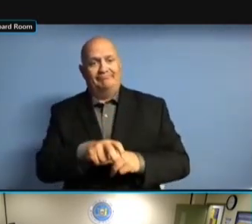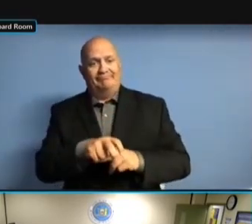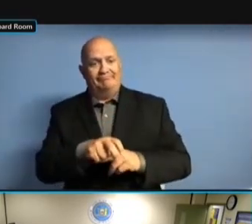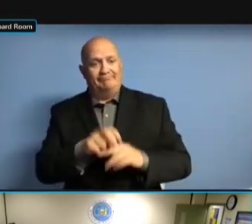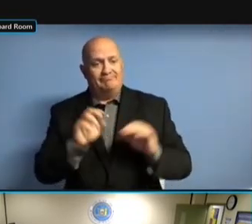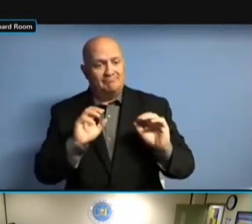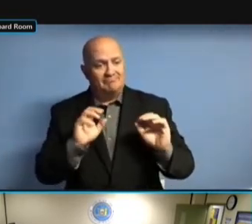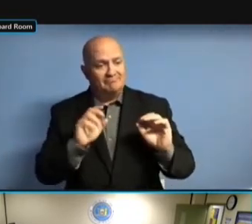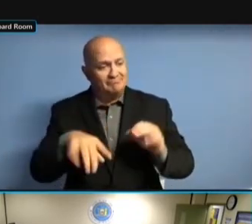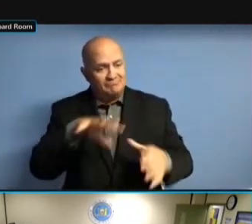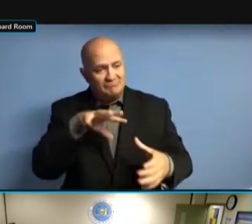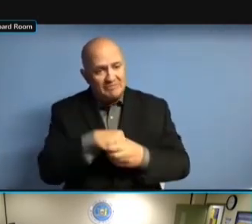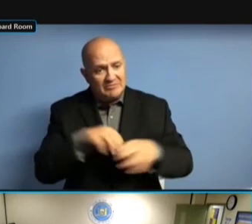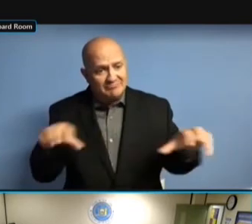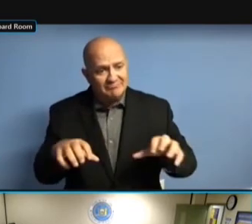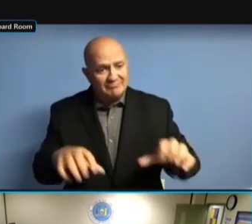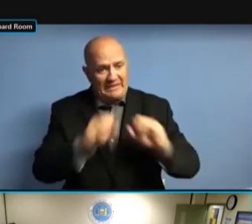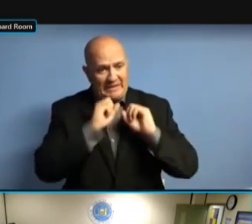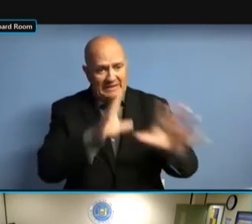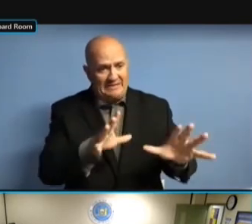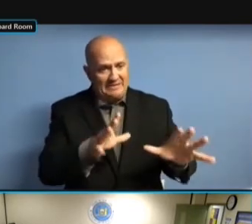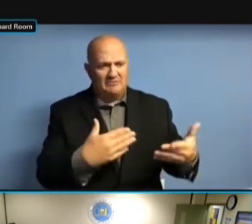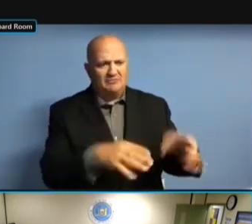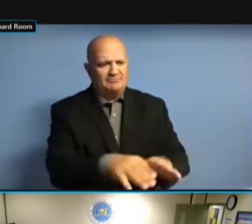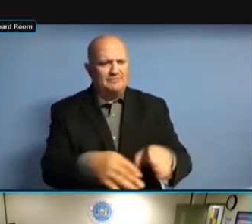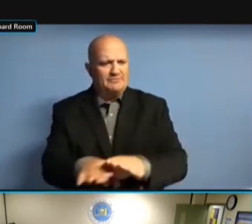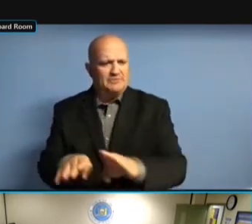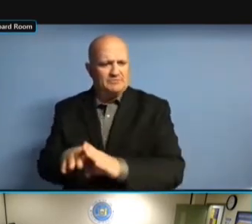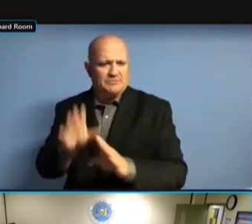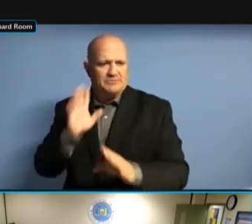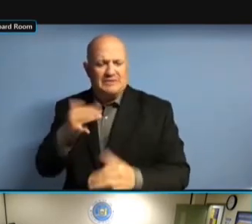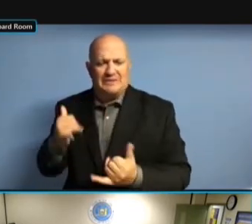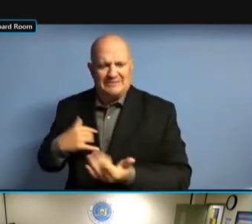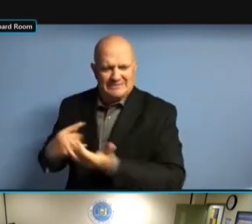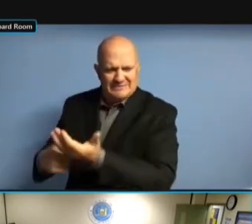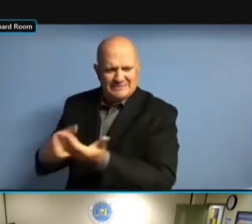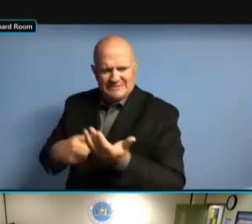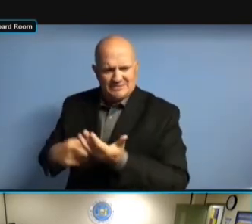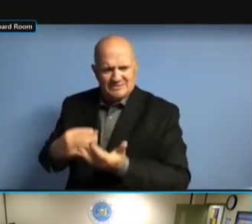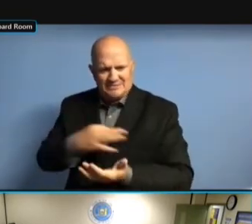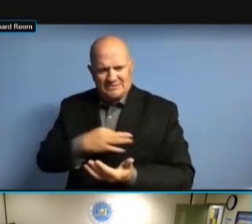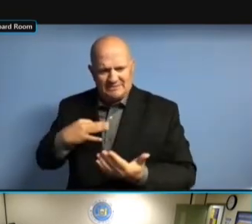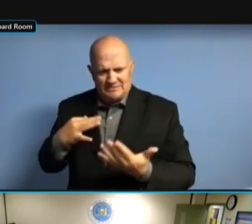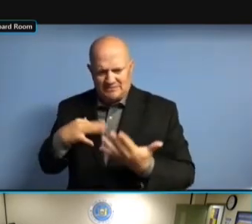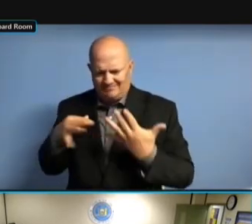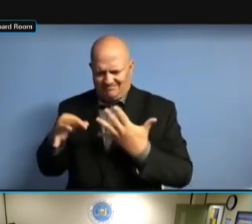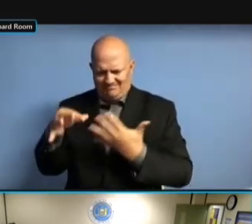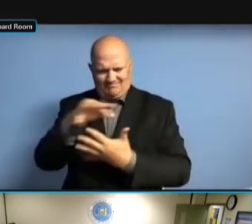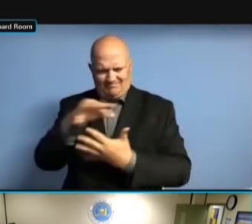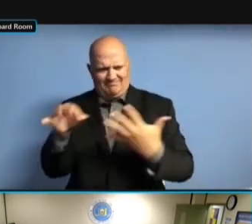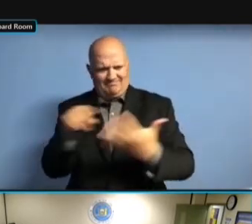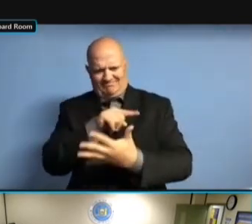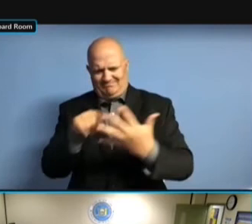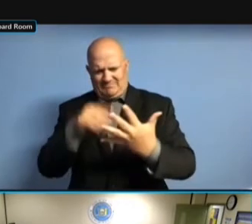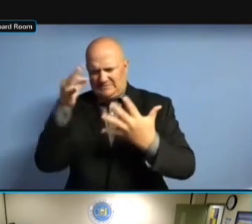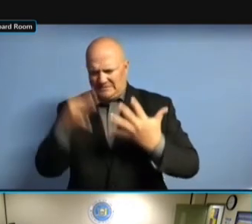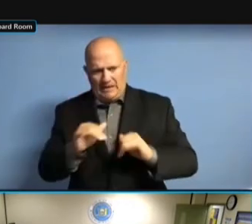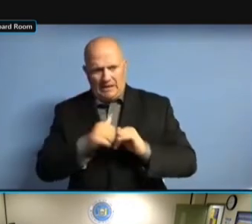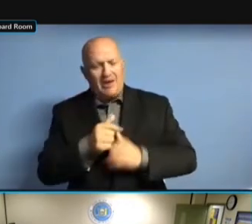AND THE STAFF IS WORKING ON THE PARAMETERS NOW BASED AND THE STAFF IS WORKING ON THE PARAMETERS NOW BASED UPON AND THE STAFF IS WORKING ON THE PARAMETERS NOW BASED UPON THE PARAMETERS NOW BASED UPON THE PARAMETERS NOW BASED UPON THE CALLS PARAMETERS NOW BASED UPON THE CALLS AND PARAMETERS NOW BASED UPON THE CALLS AND WHAT PARAMETERS NOW BASED UPON THE CALLS AND WHAT THEY'RE PARAMETERS NOW BASED UPON THE CALLS AND WHAT THEY'RE SAYING CALLS AND WHAT THEY'RE SAYING CALLS AND WHAT THEY'RE SAYING AND CALLS AND WHAT THEY'RE SAYING AND THAT CALLS AND WHAT THEY'RE SAYING AND THAT WE'RE CALLS AND WHAT THEY'RE SAYING AND THAT WE'RE GOING CALLS AND WHAT THEY'RE SAYING AND THAT WE'RE GOING TO CALLS AND WHAT THEY'RE SAYING AND THAT WE'RE GOING TO MEET AND THAT WE'RE GOING TO MEET AND THAT WE'RE GOING TO MEET AGAIN AND THAT WE'RE GOING TO MEET AGAIN AND AND THAT WE'RE GOING TO MEET AGAIN AND THEN AND THAT WE'RE GOING TO MEET AGAIN AND THEN CLOSE AND THAT WE'RE GOING TO MEET AGAIN AND THEN CLOSE THEM AND THAT WE'RE GOING TO MEET AGAIN AND THEN CLOSE THEM OUT. AGAIN AND THEN CLOSE THEM OUT. AGAIN AND THEN CLOSE THEM OUT. WHAT AGAIN AND THEN CLOSE THEM OUT. WHAT WE